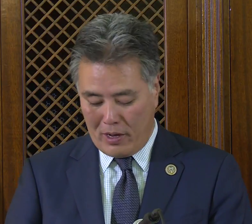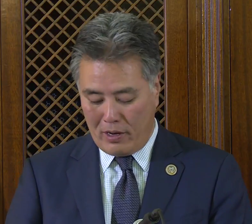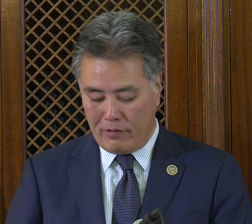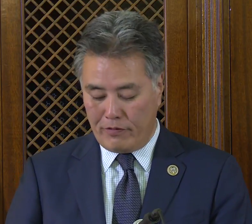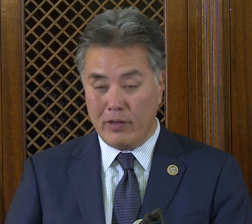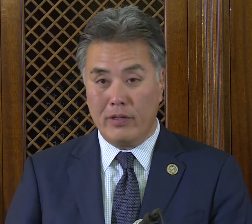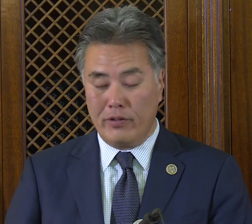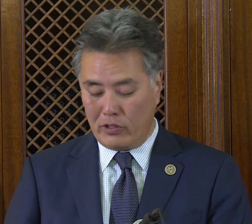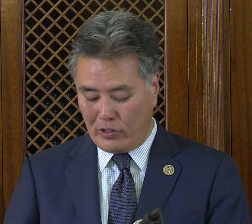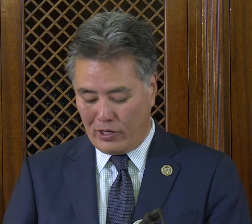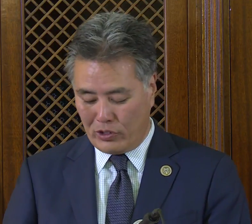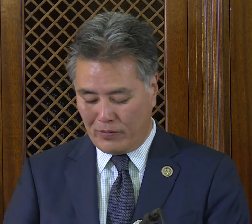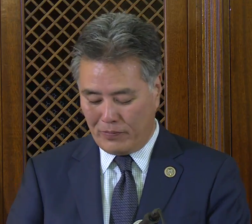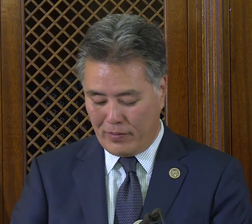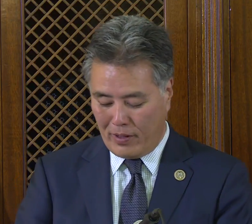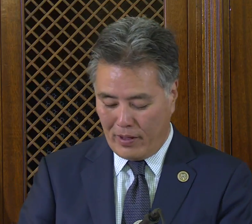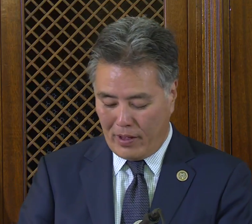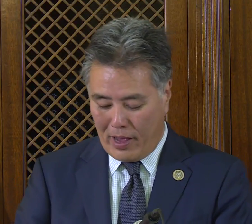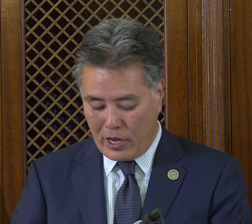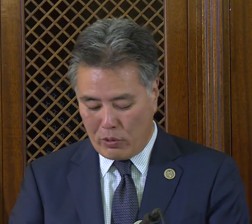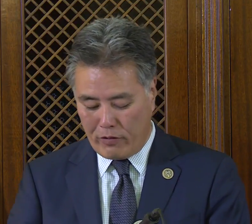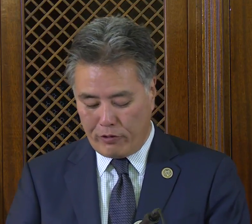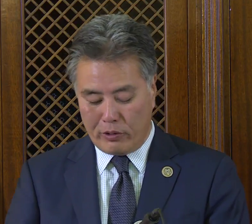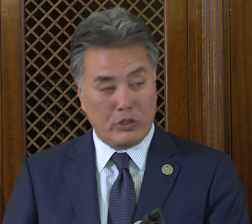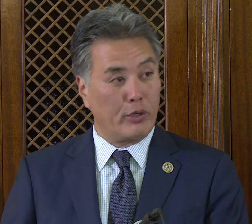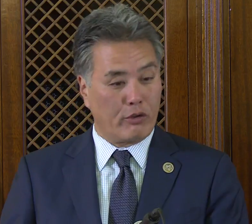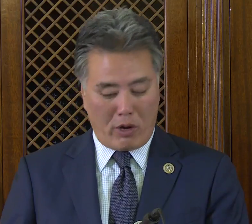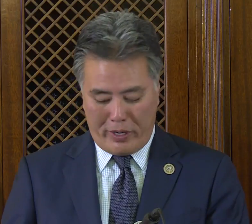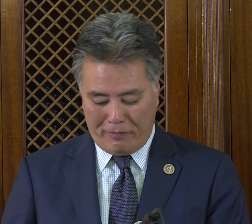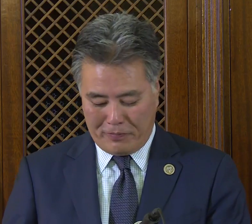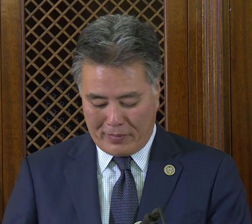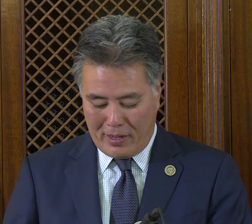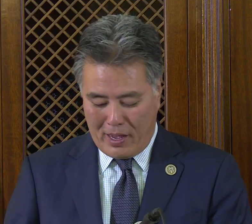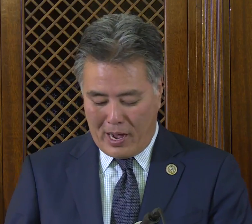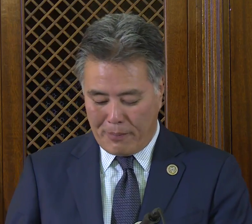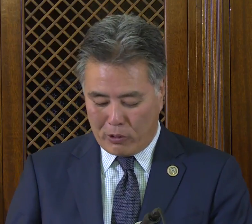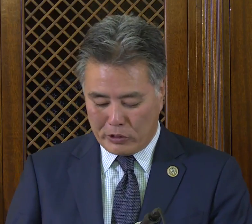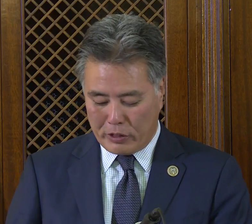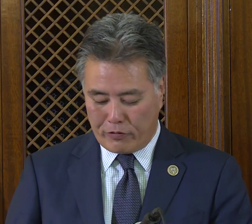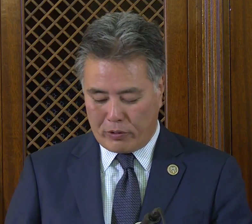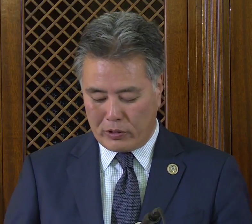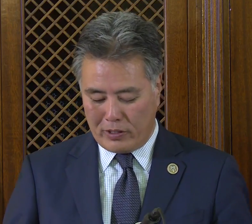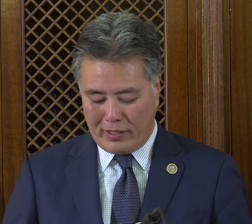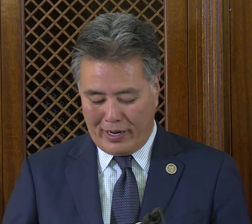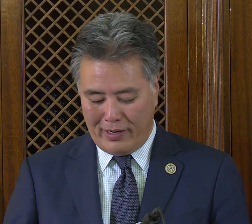of this nation, and your influence is only growing. I personally look forward to the day